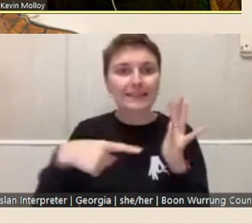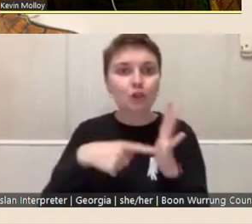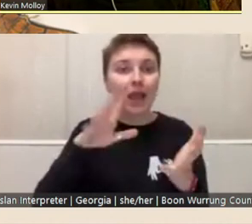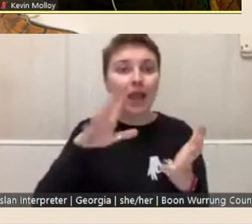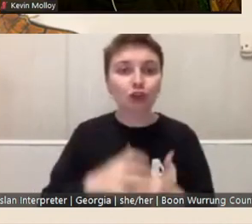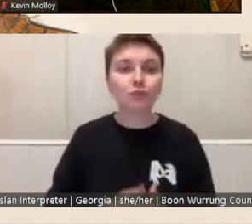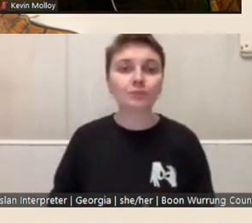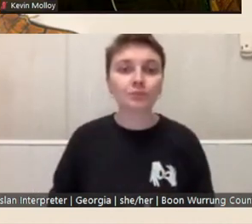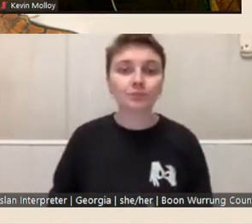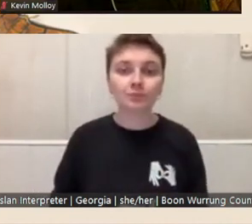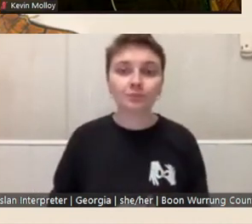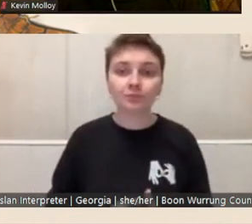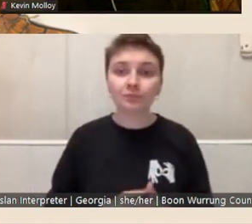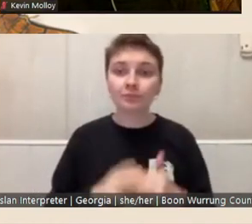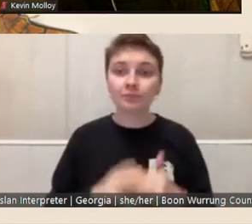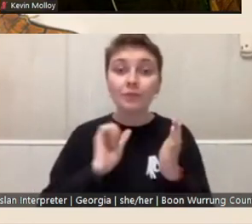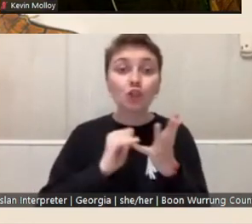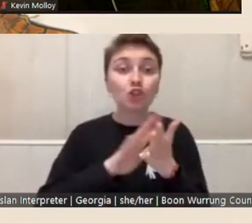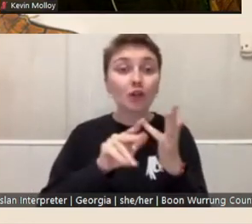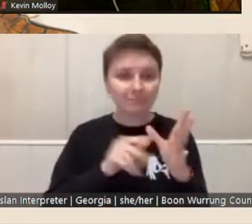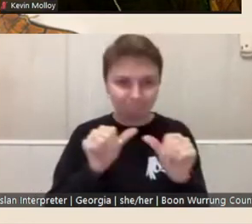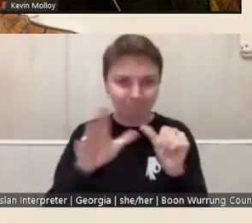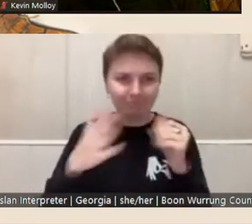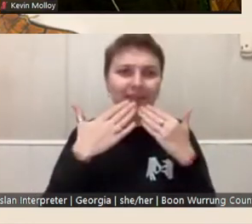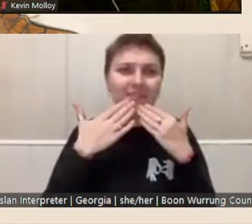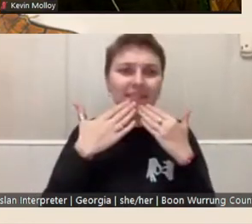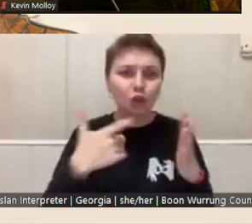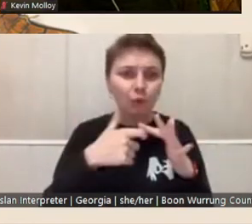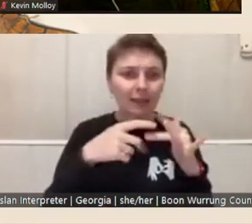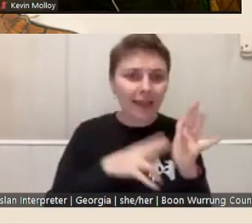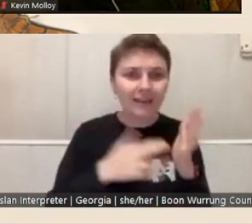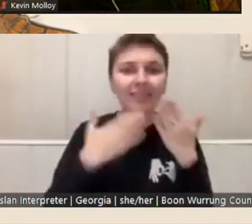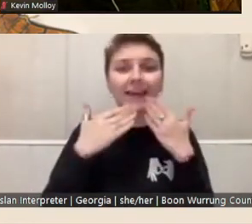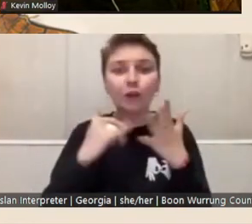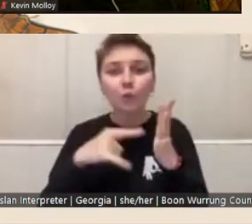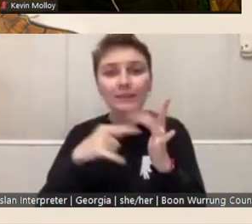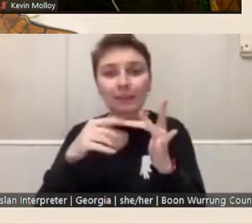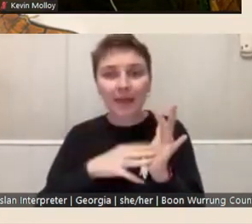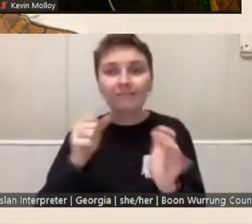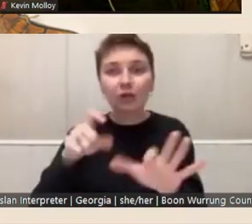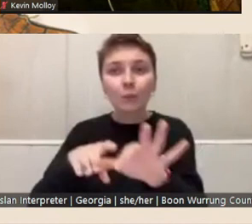Shona: Fantastic, thank you Kevin and thank you Tim. There's a question here around references and